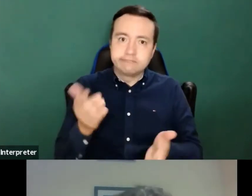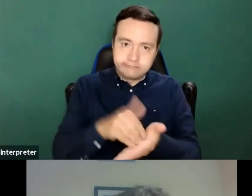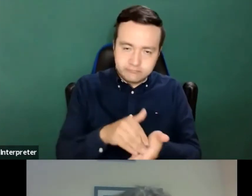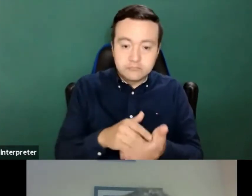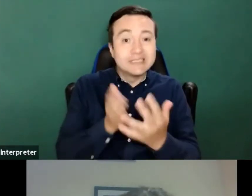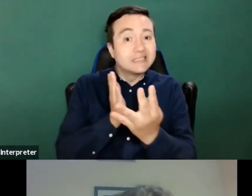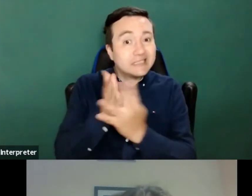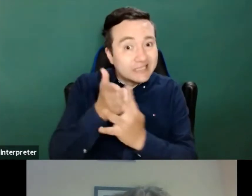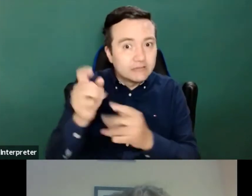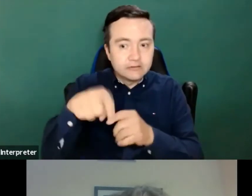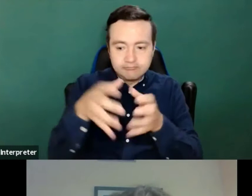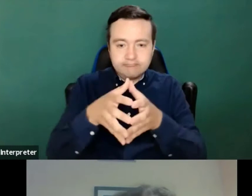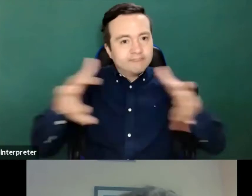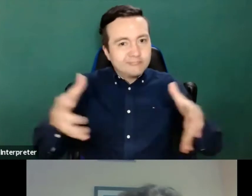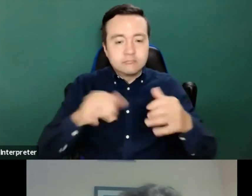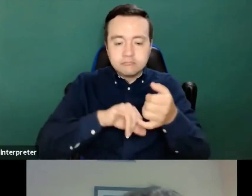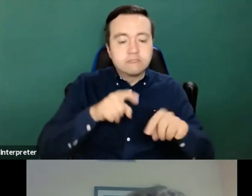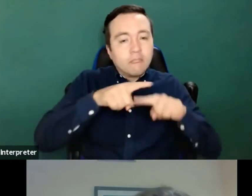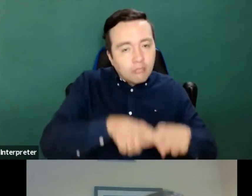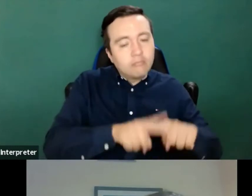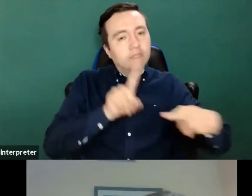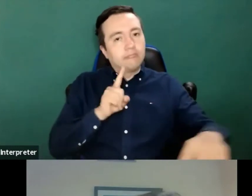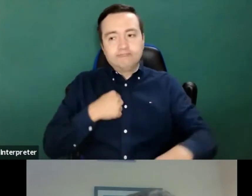autonomy and participation in general.